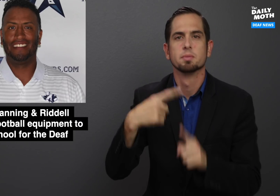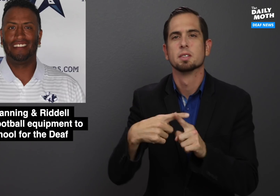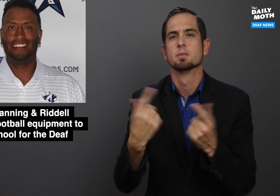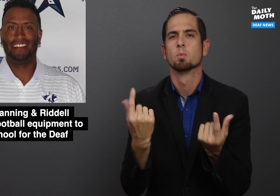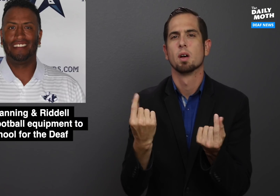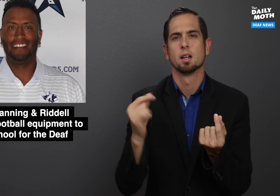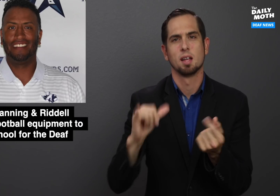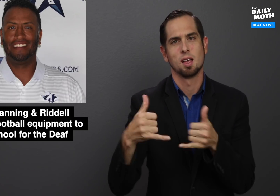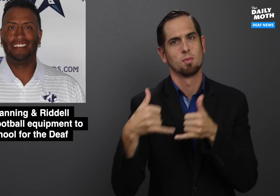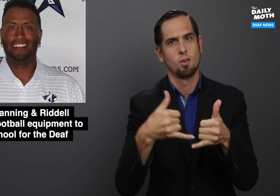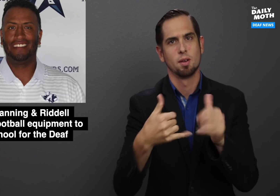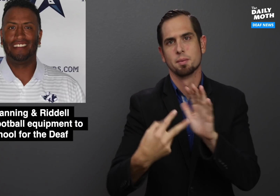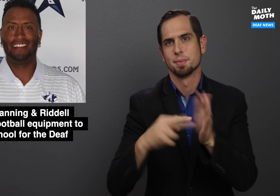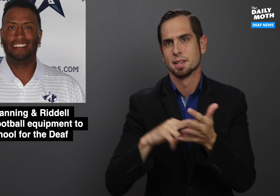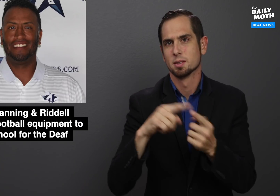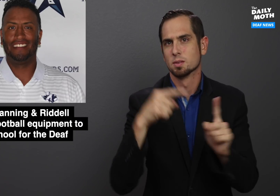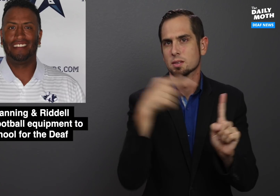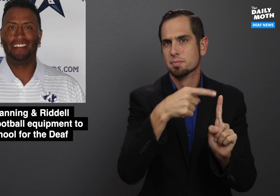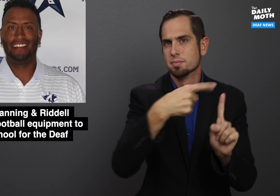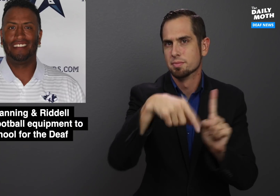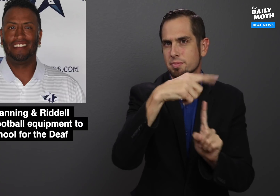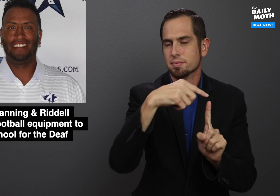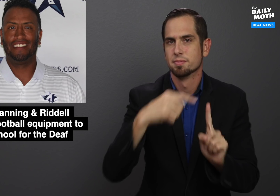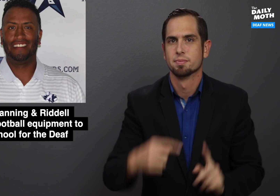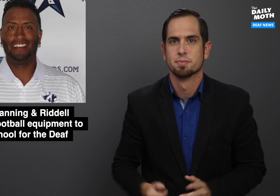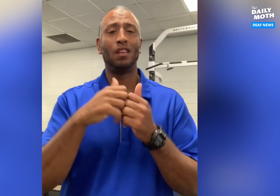on what this award means to them.